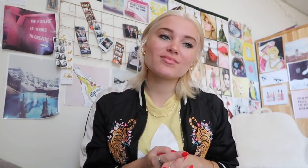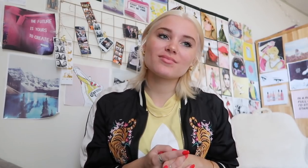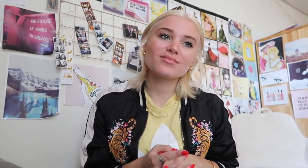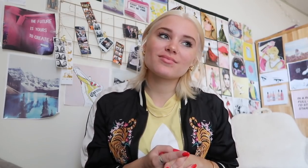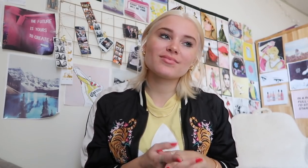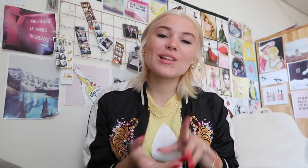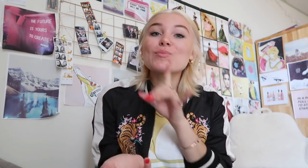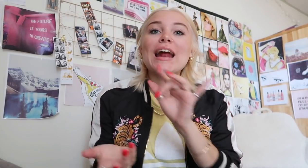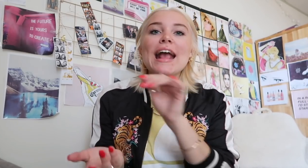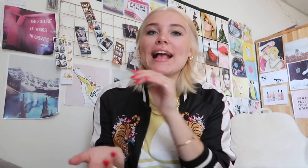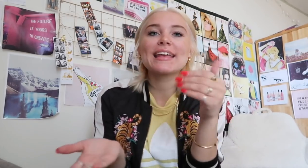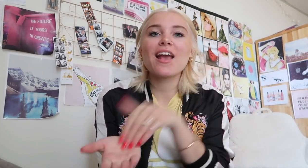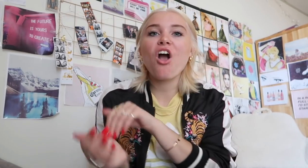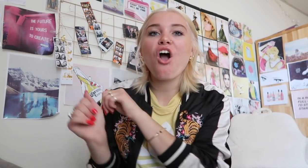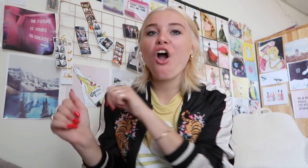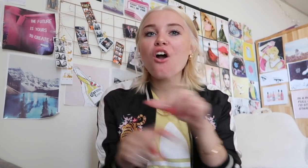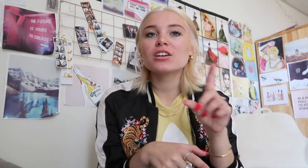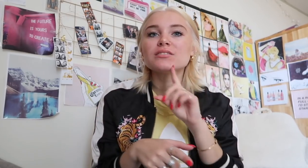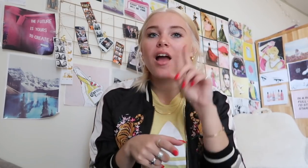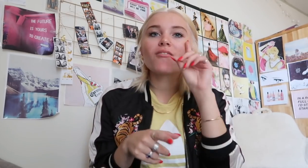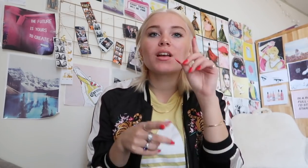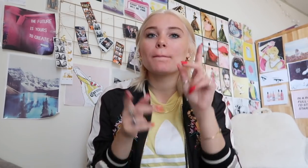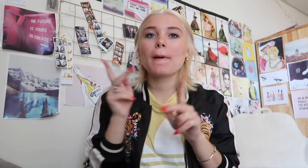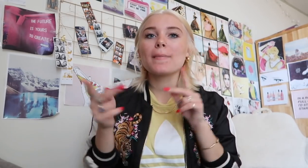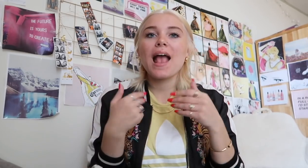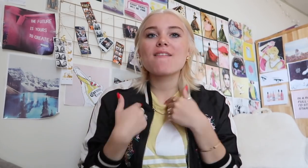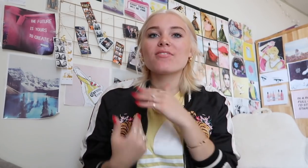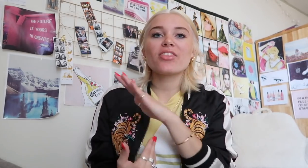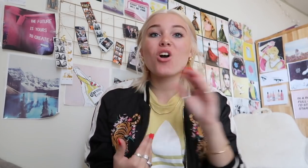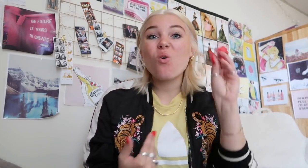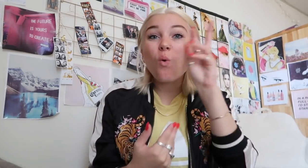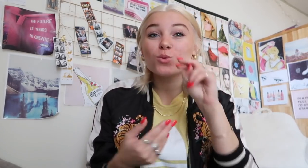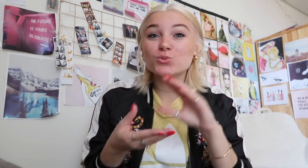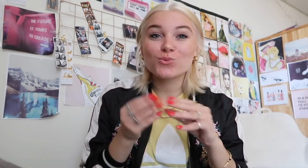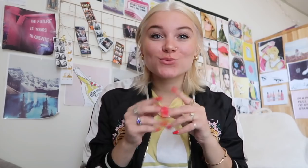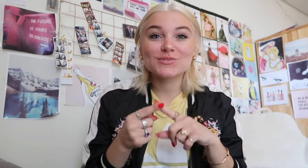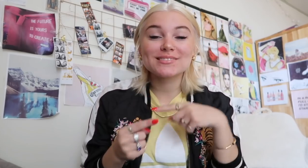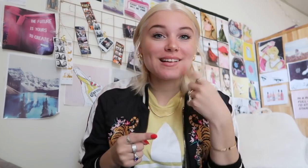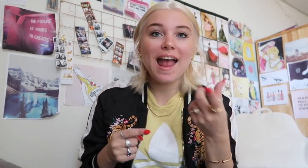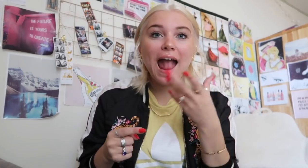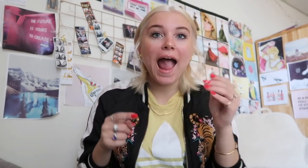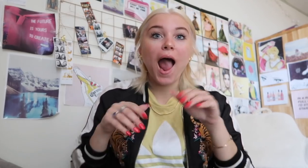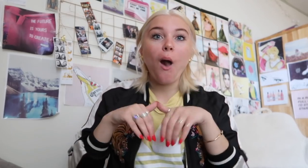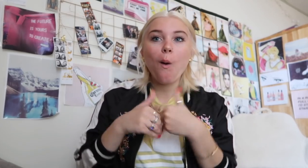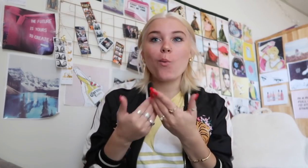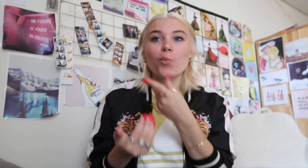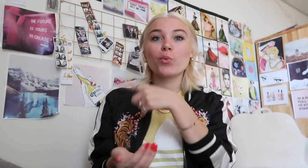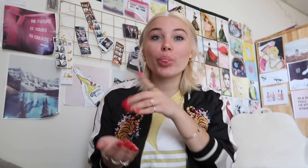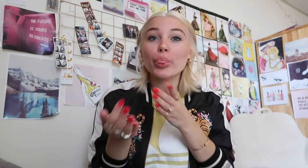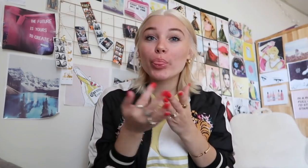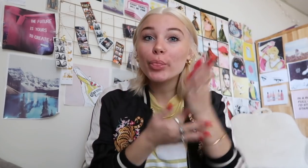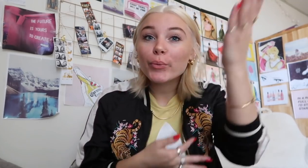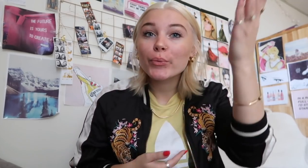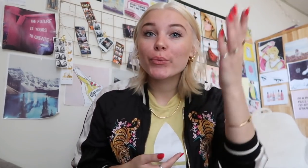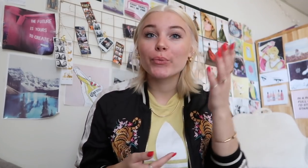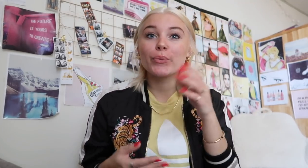really, all deaf people have their own stories to tell and how did they went through